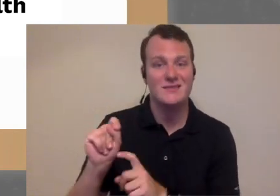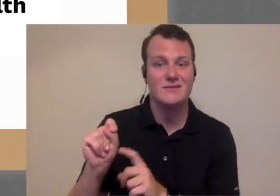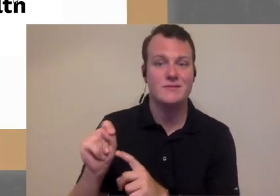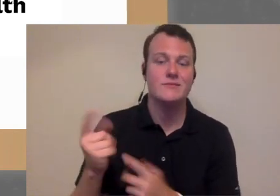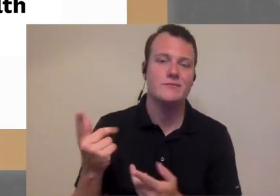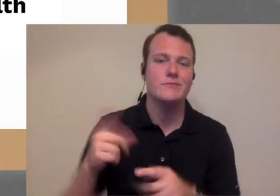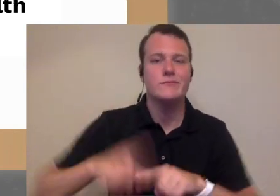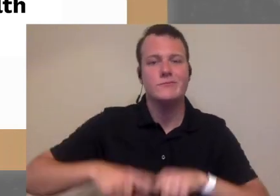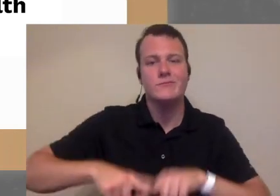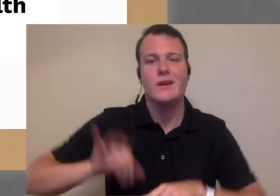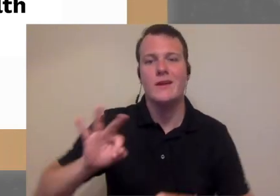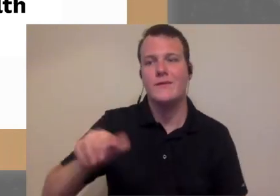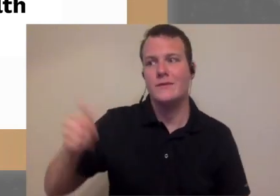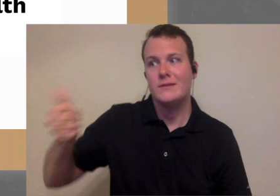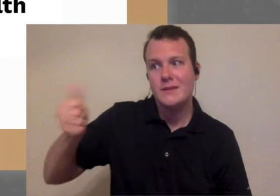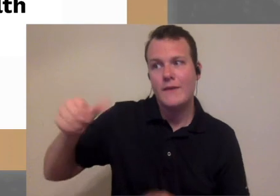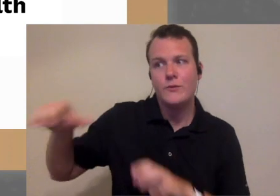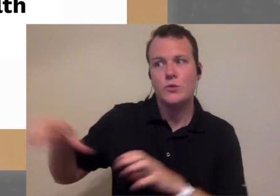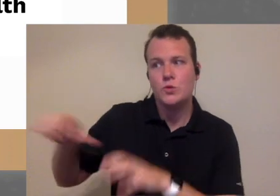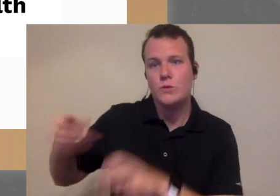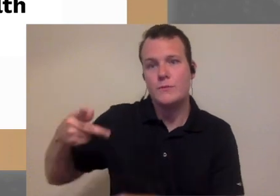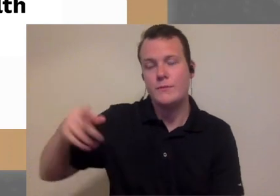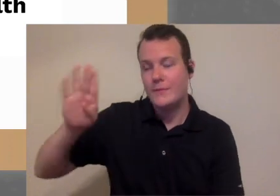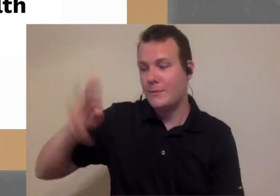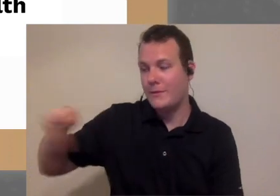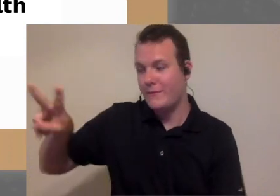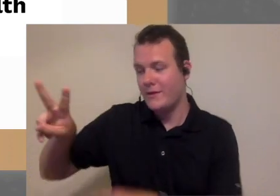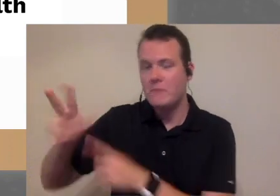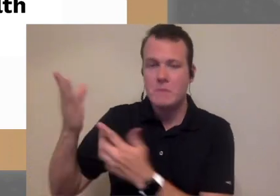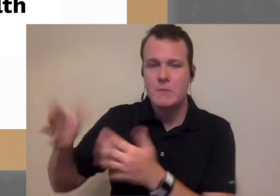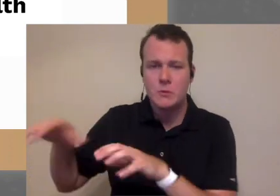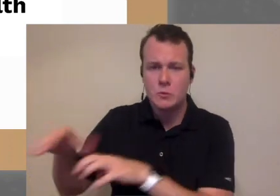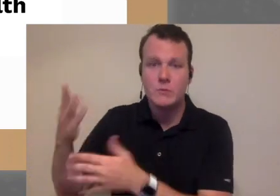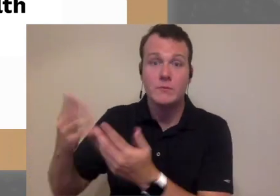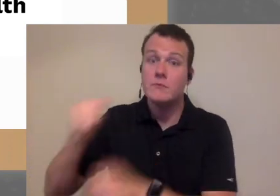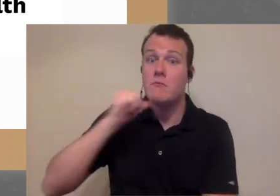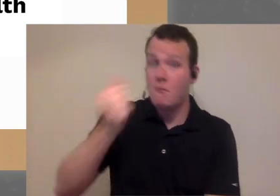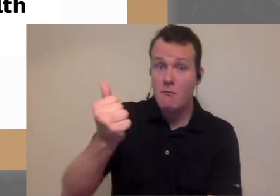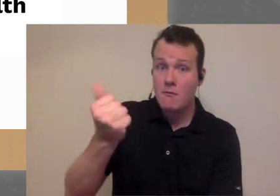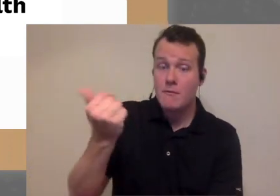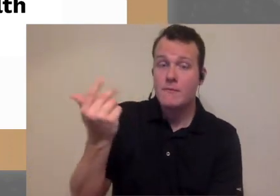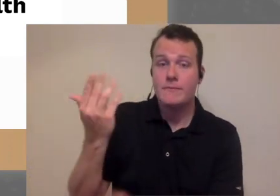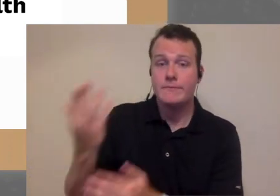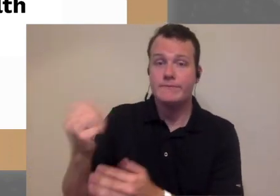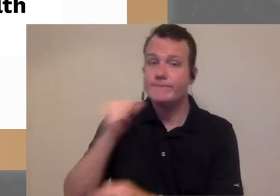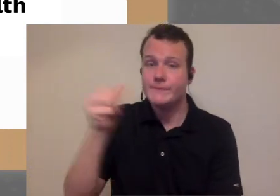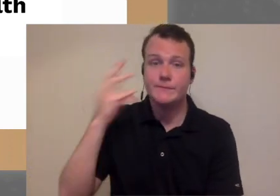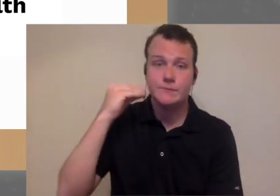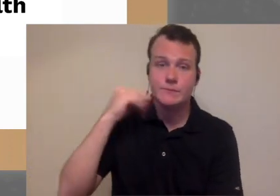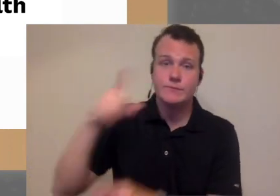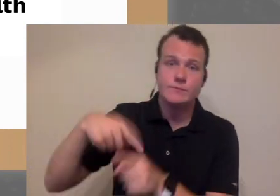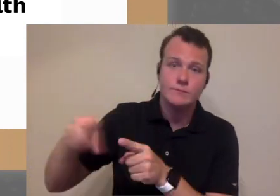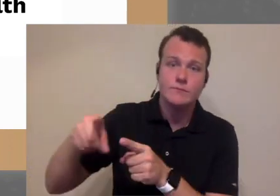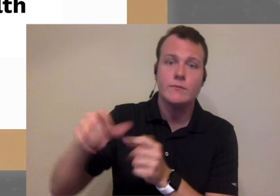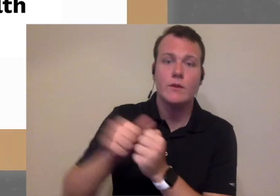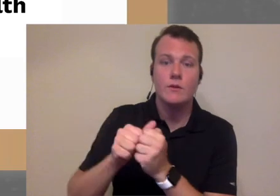that now Petey's it all just depends if they do it themselves right they may or you do in some cases they don't they may may not have a specialty in vestibular